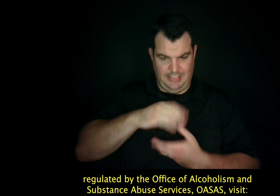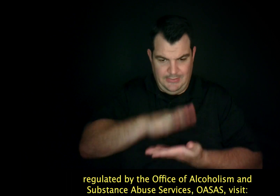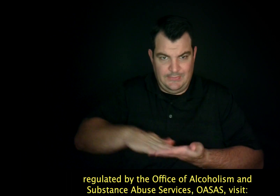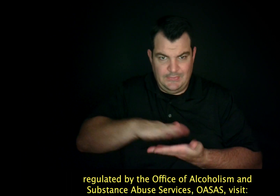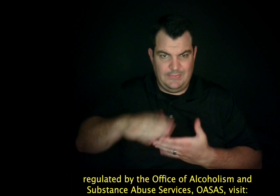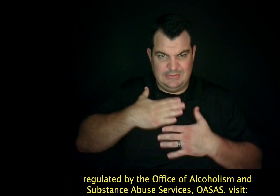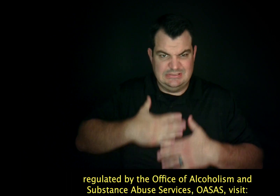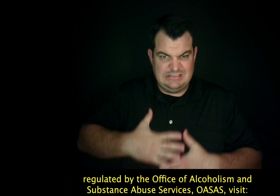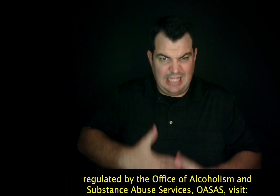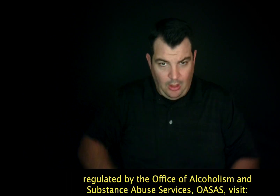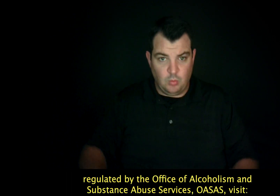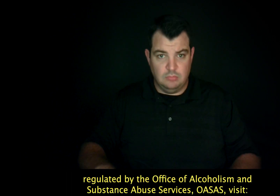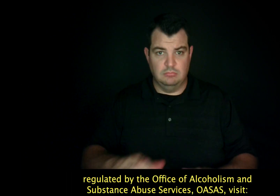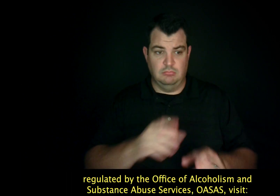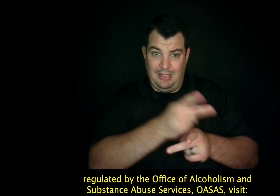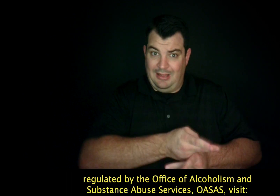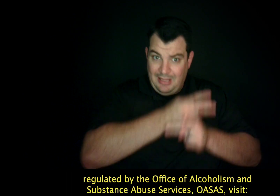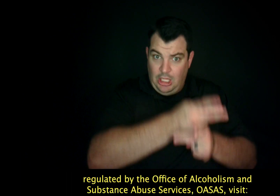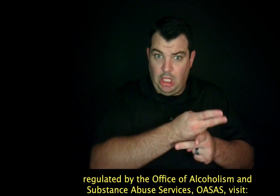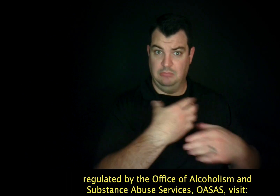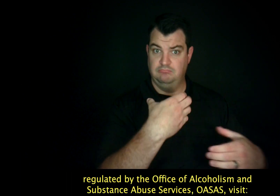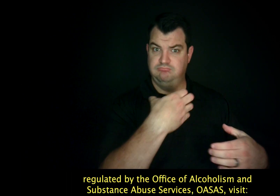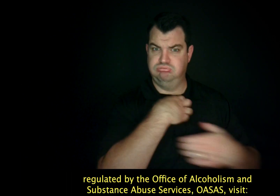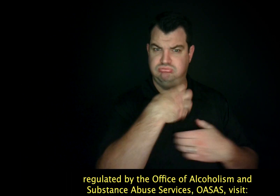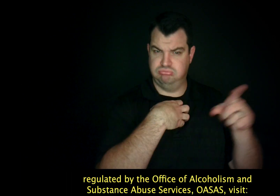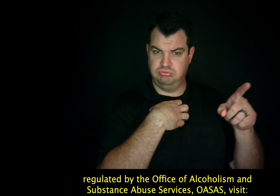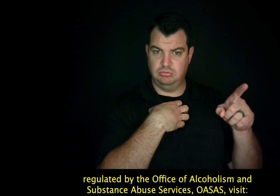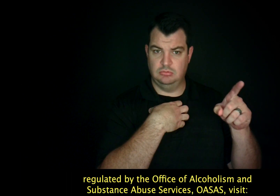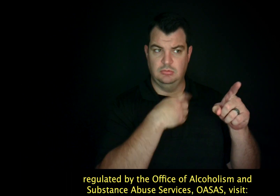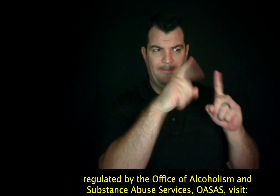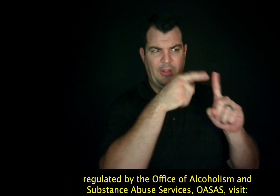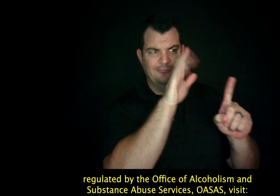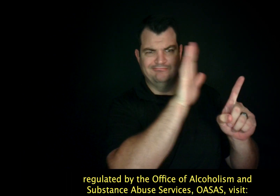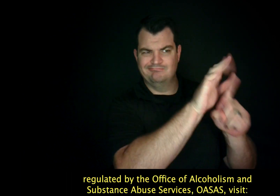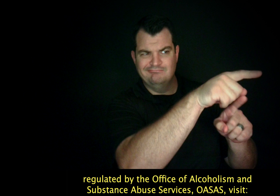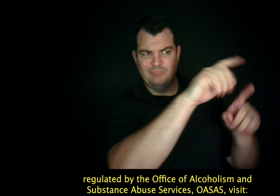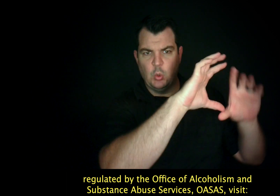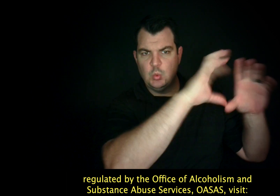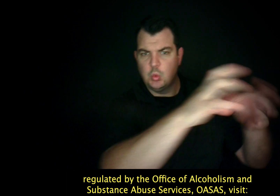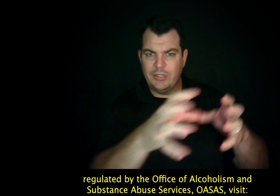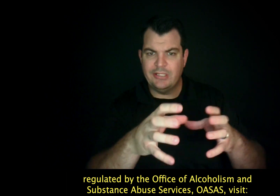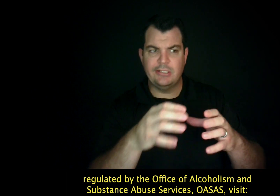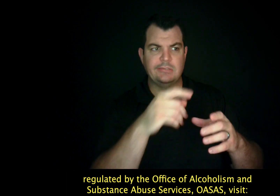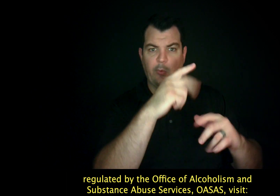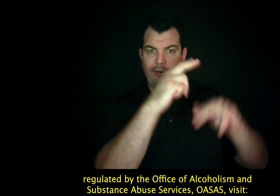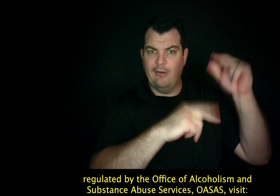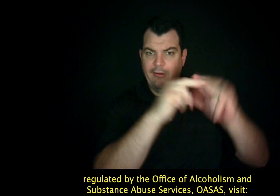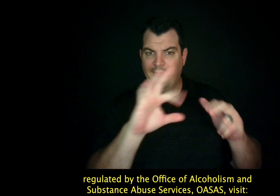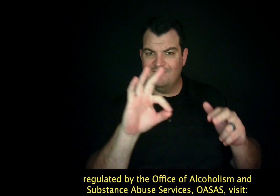regulated by the Office of Alcoholism and Substance Abuse Services, OASAS, visit: